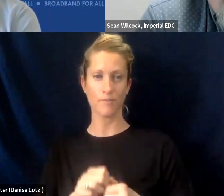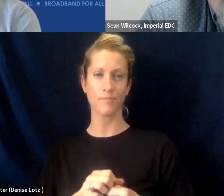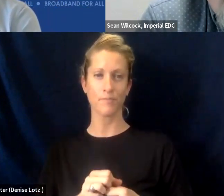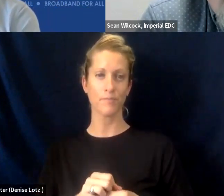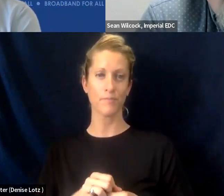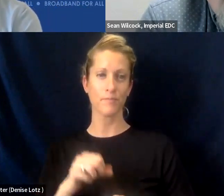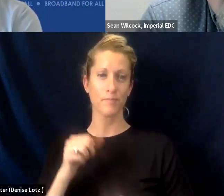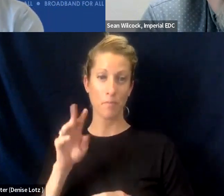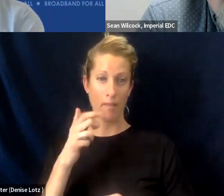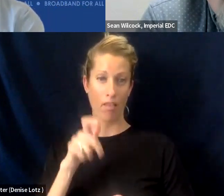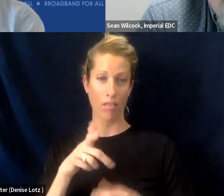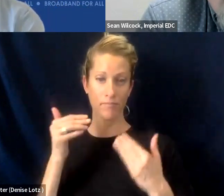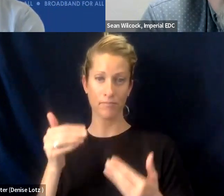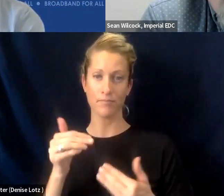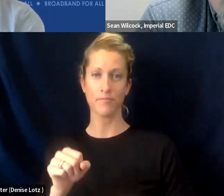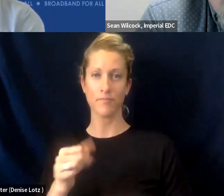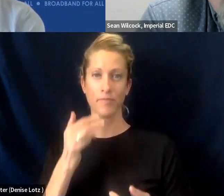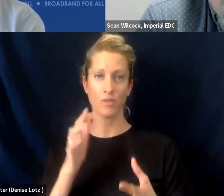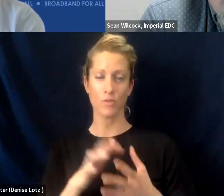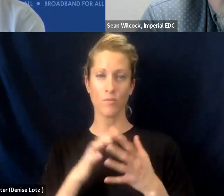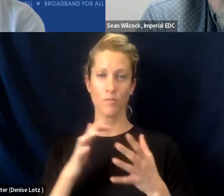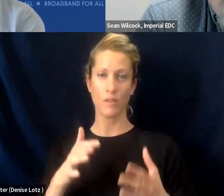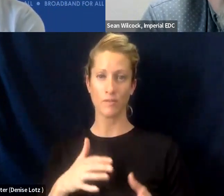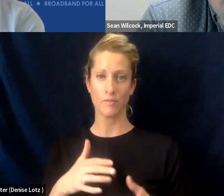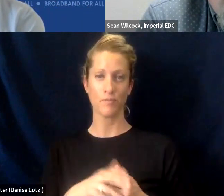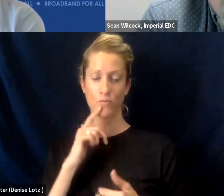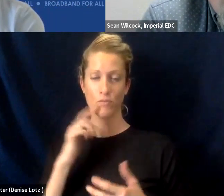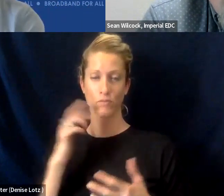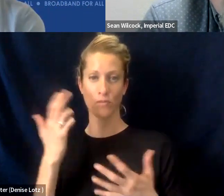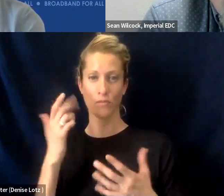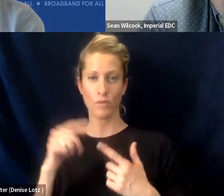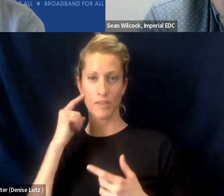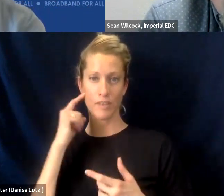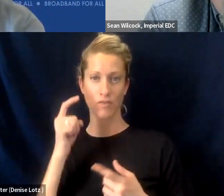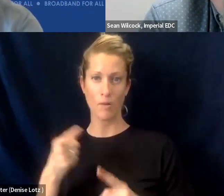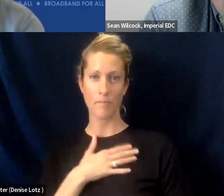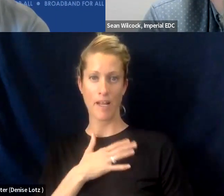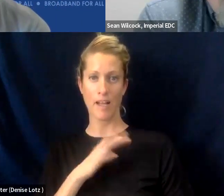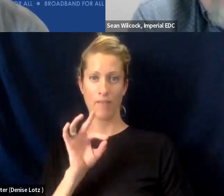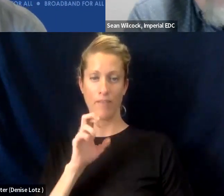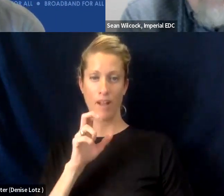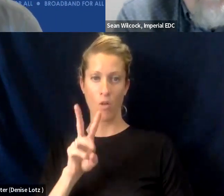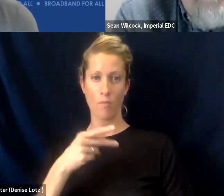Yeah, thank you so much and it was just incredible to hear from my fellow panelists here, representing,